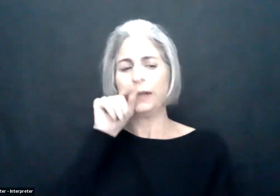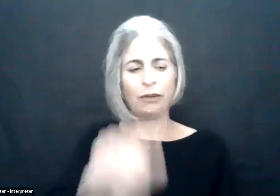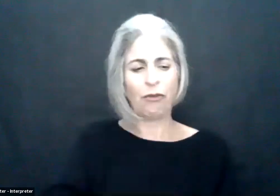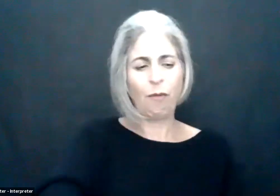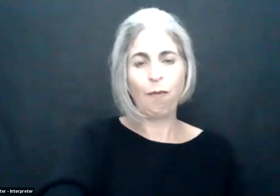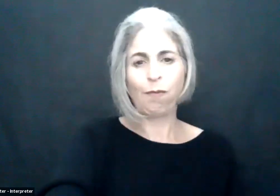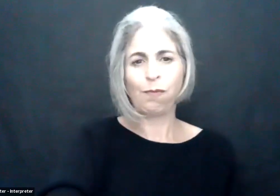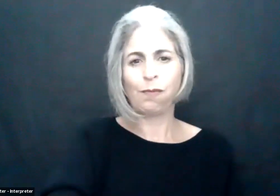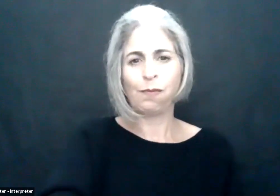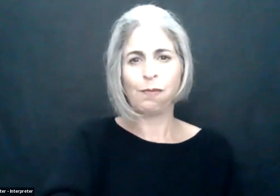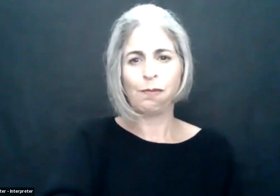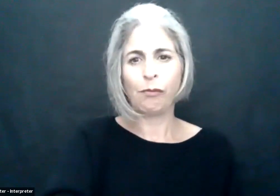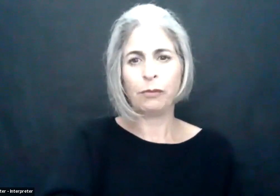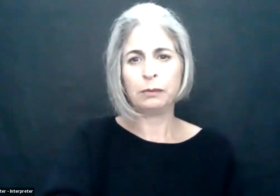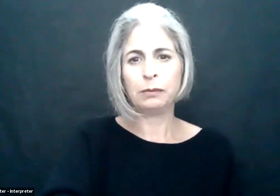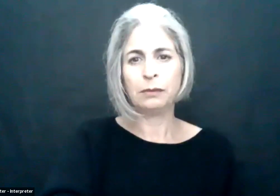You can follow M-Enabling on Twitter